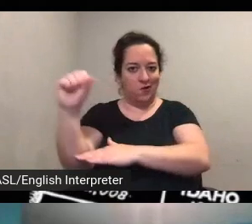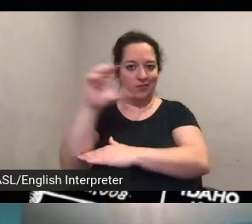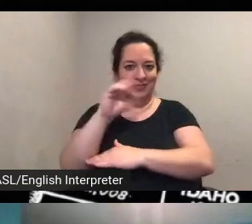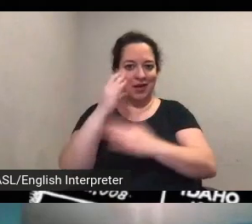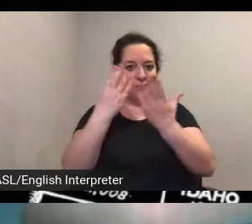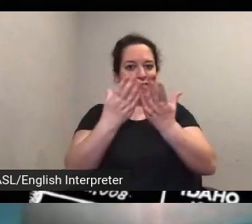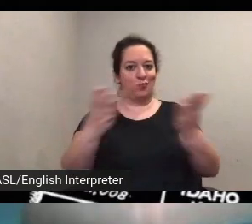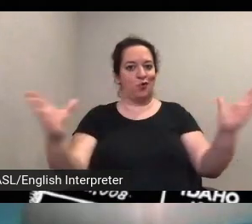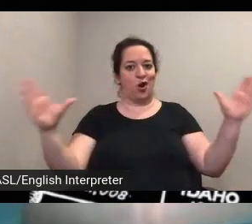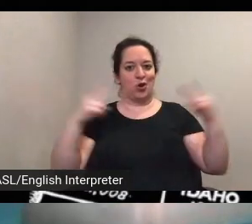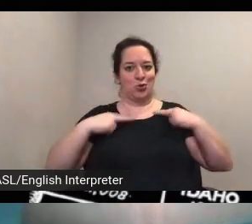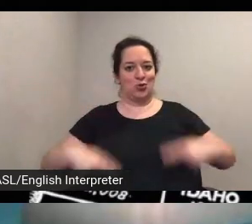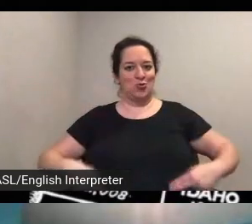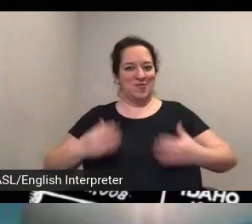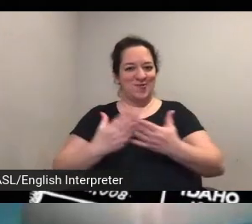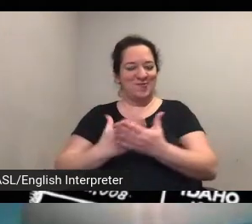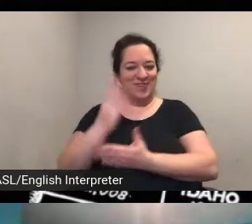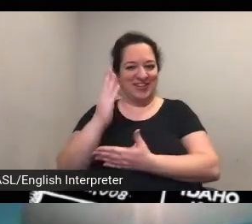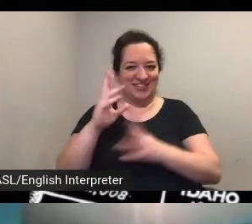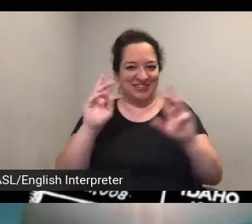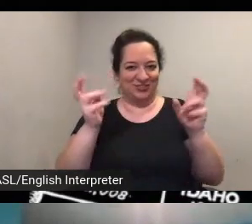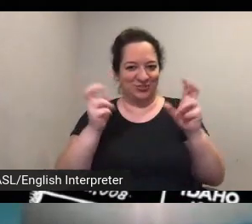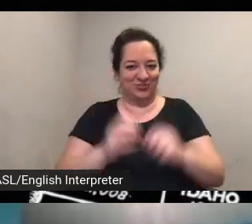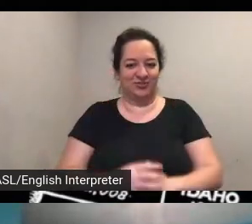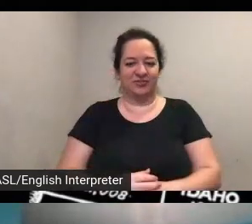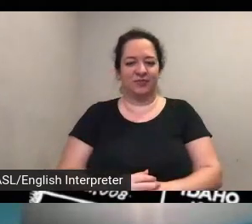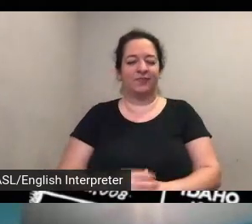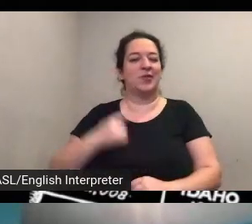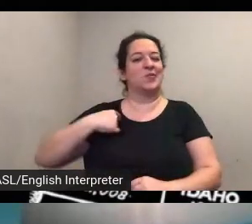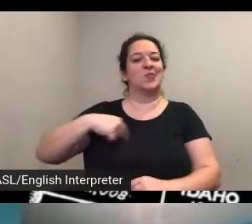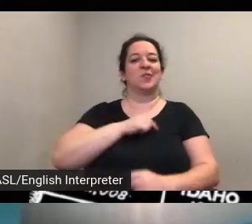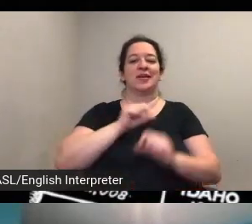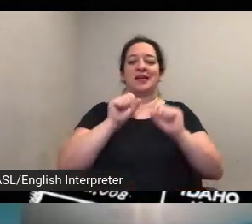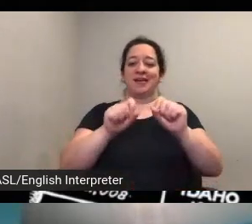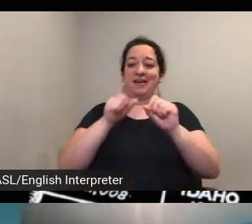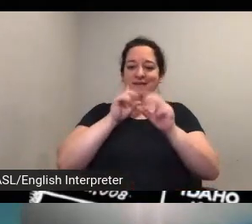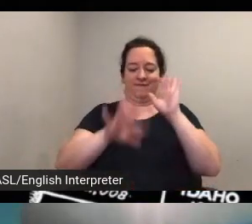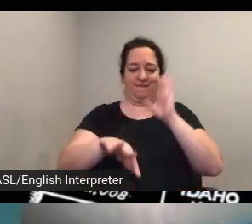and we can we can find this you know these people are embedded in these